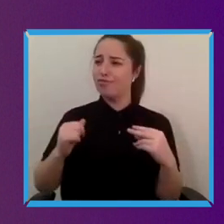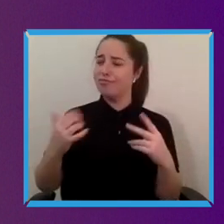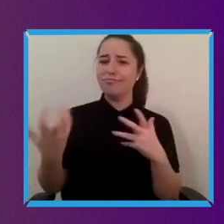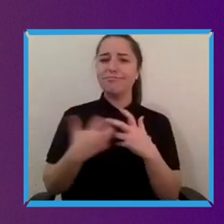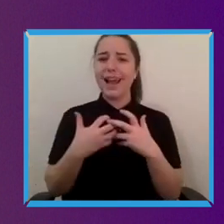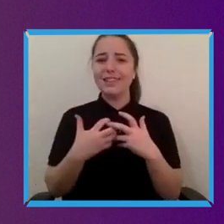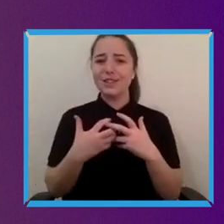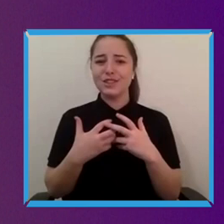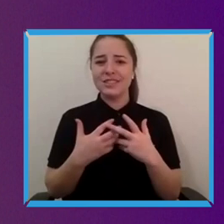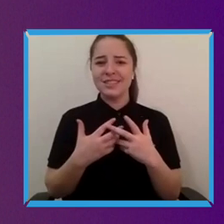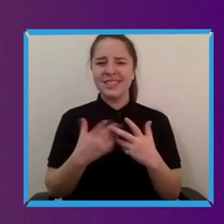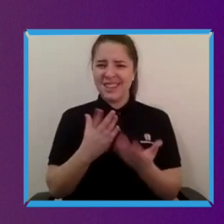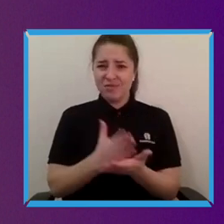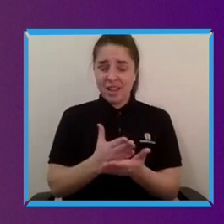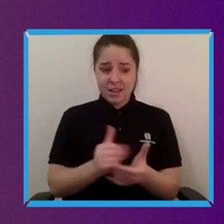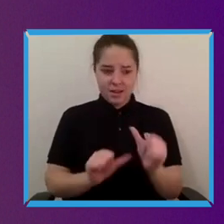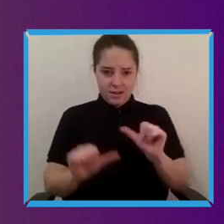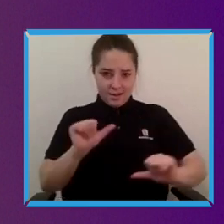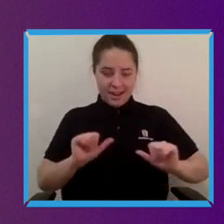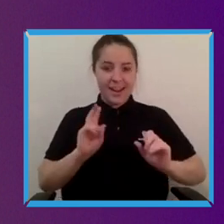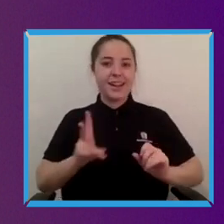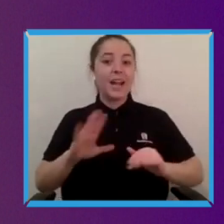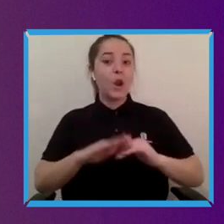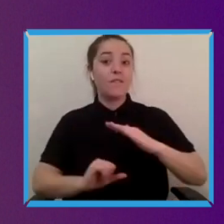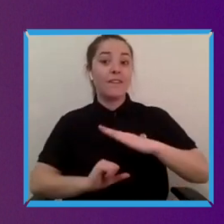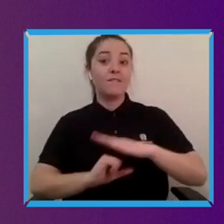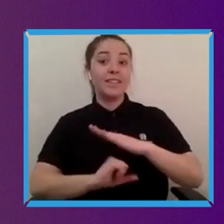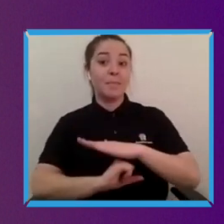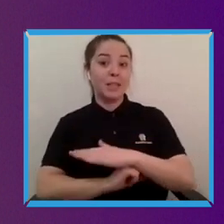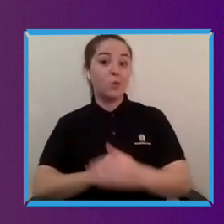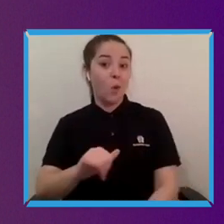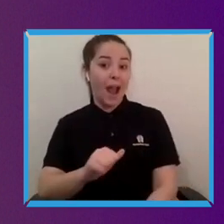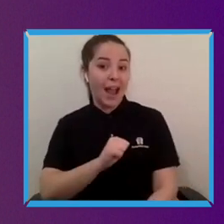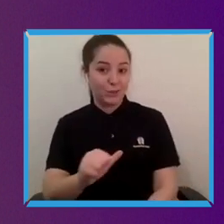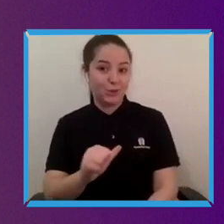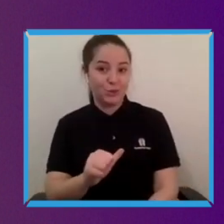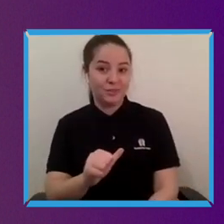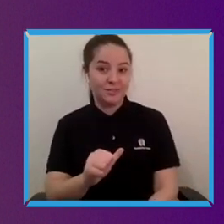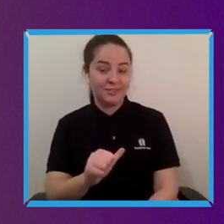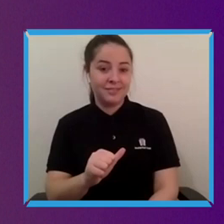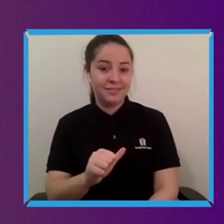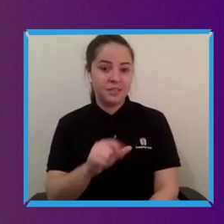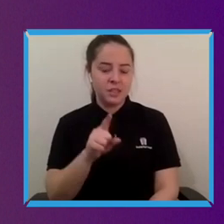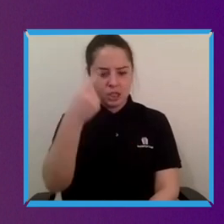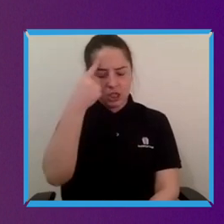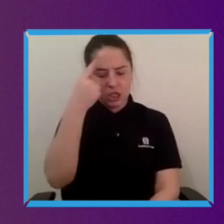that fundamental attitude that I think still lurks there, in in a lot of people, in a lot of institutions.